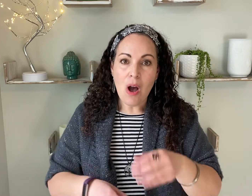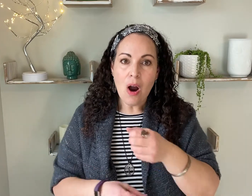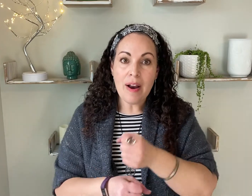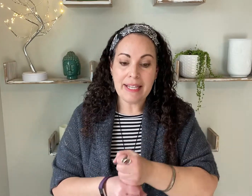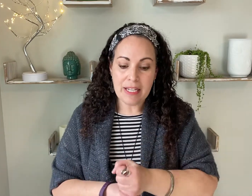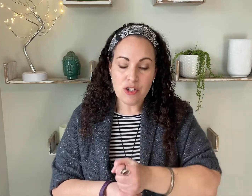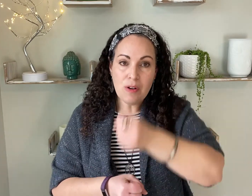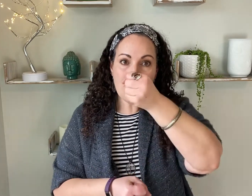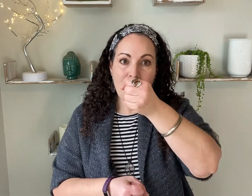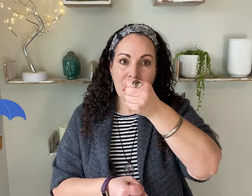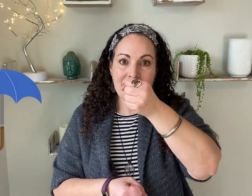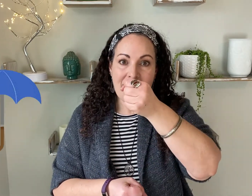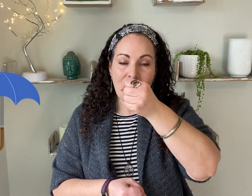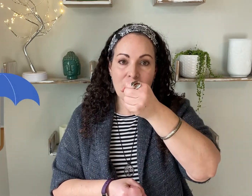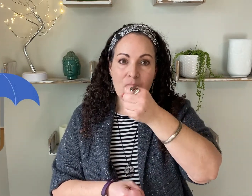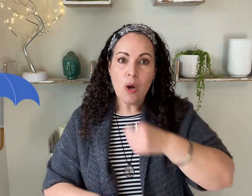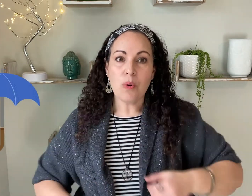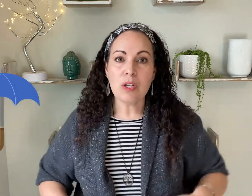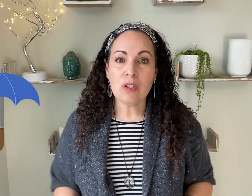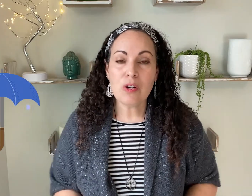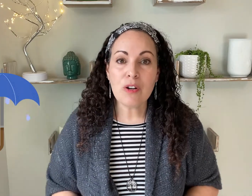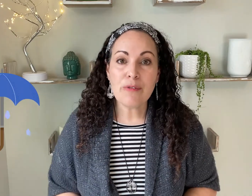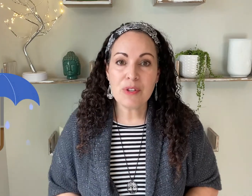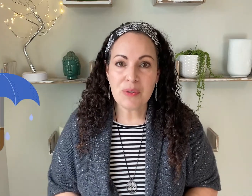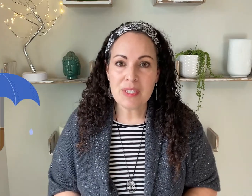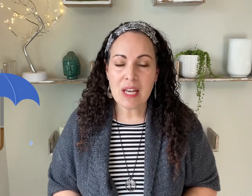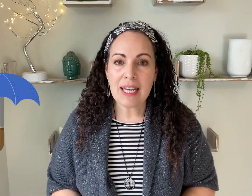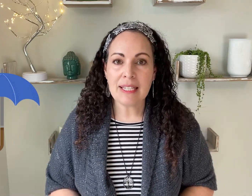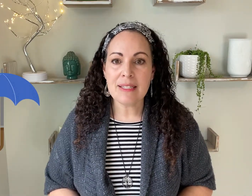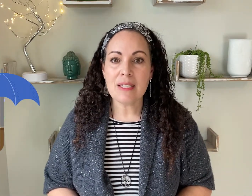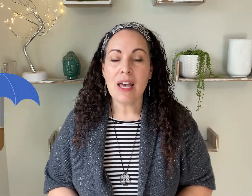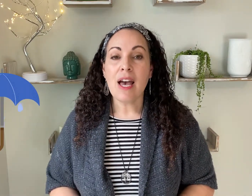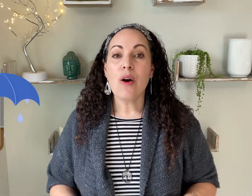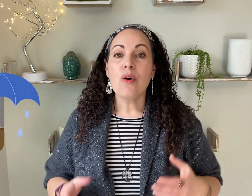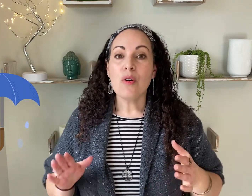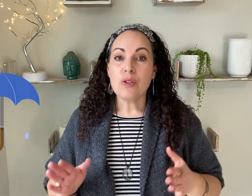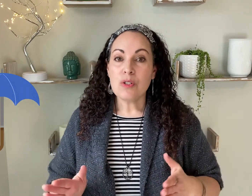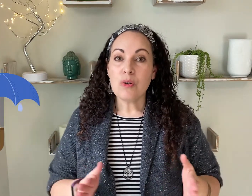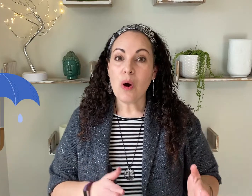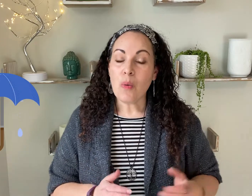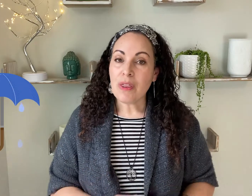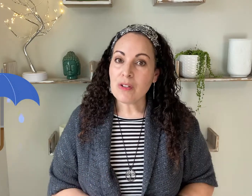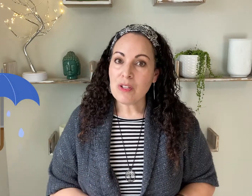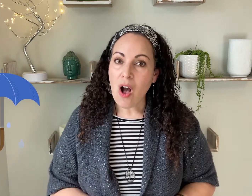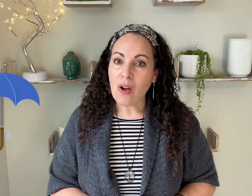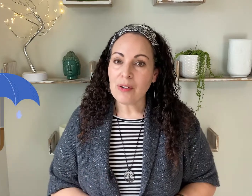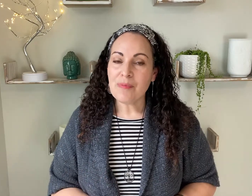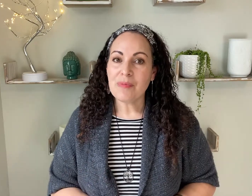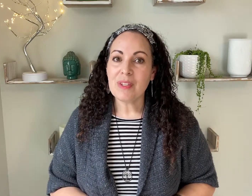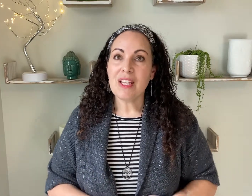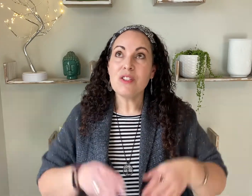Alright, get your umbrellas out, we're going to learn a few signs to go with our song.